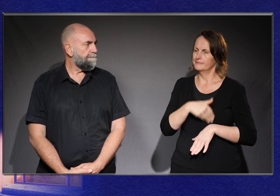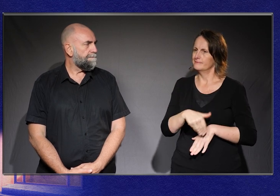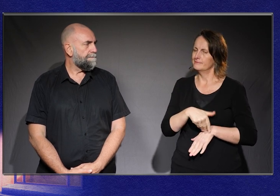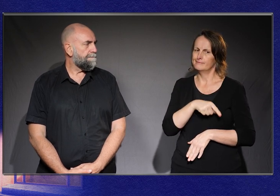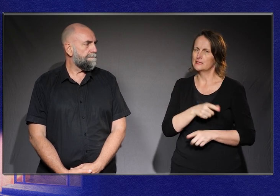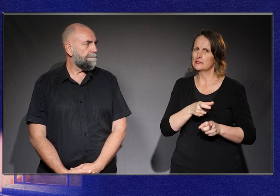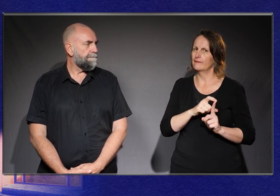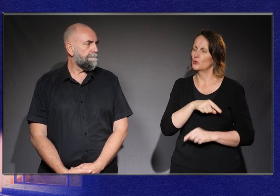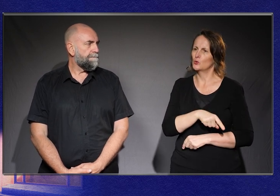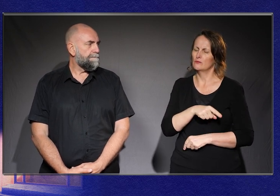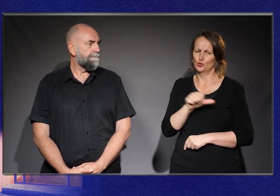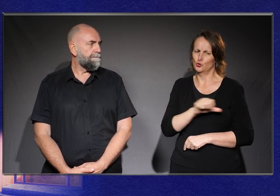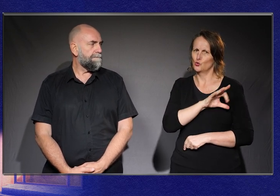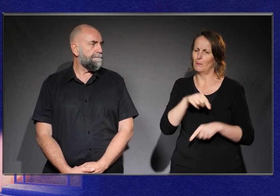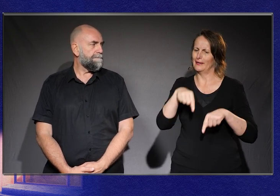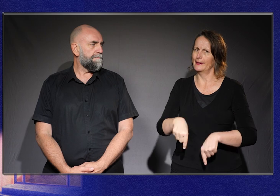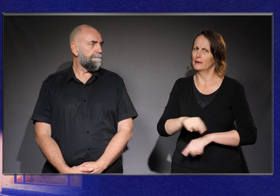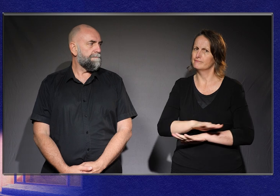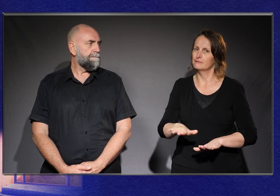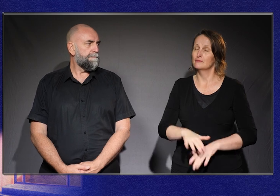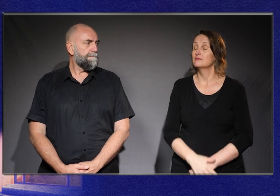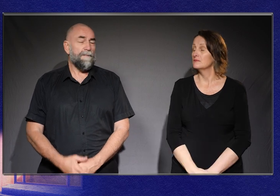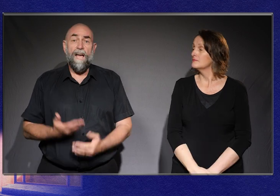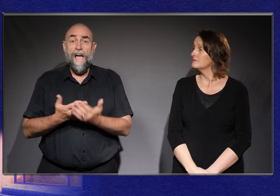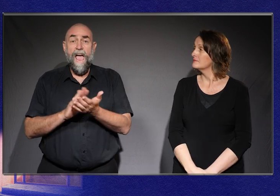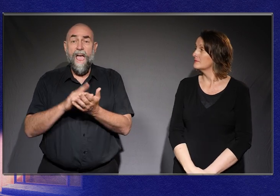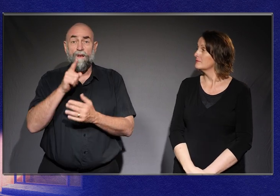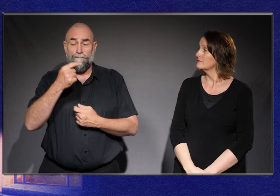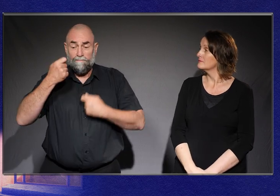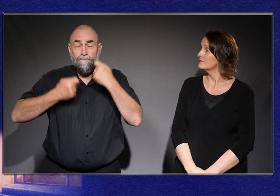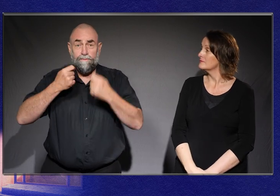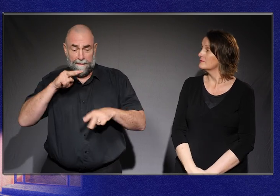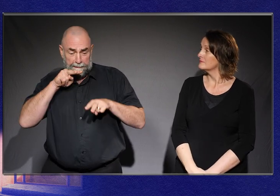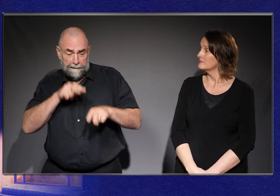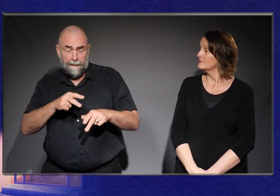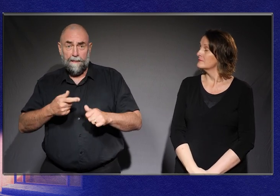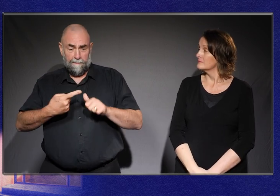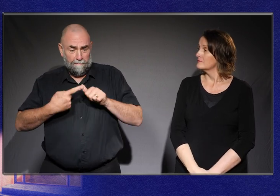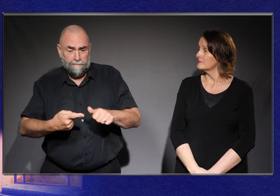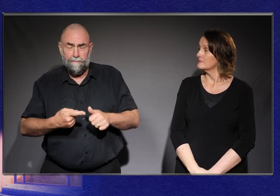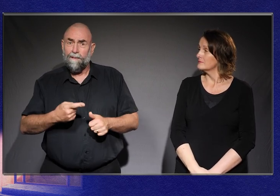The way you see people with a disability matters, because it will shape how you interact with us.